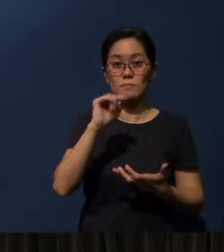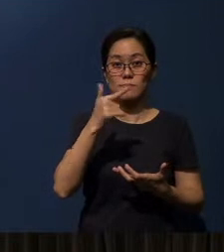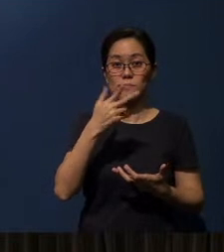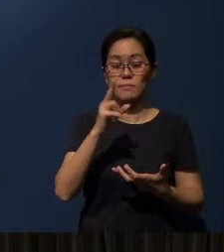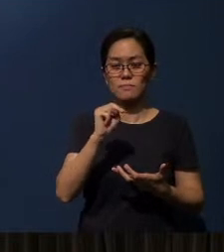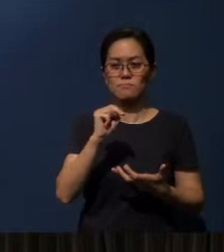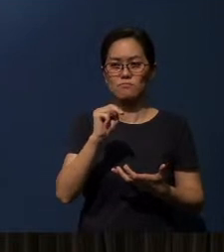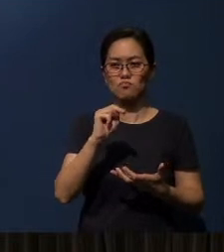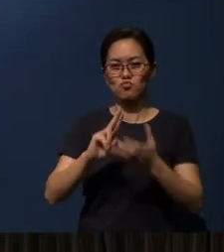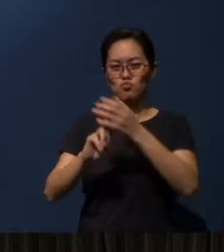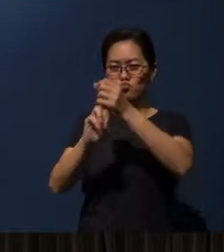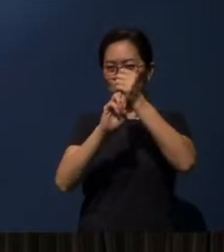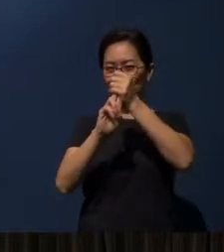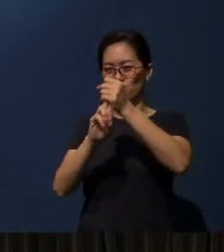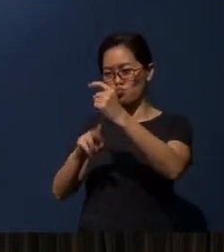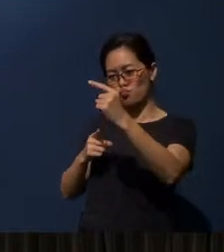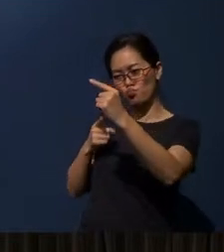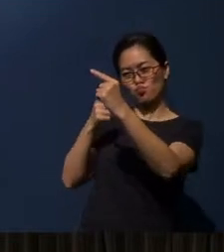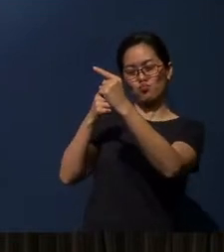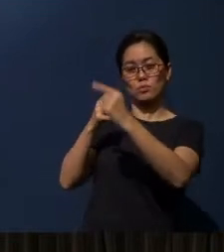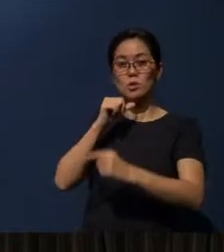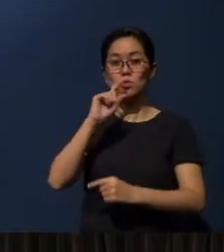is not only just a common campaign of Oneness.